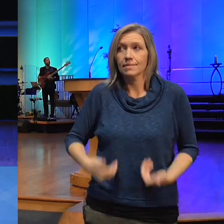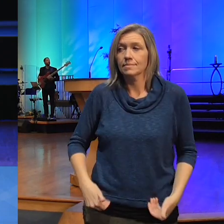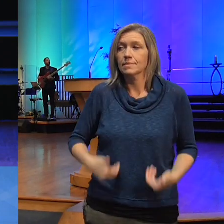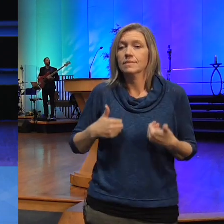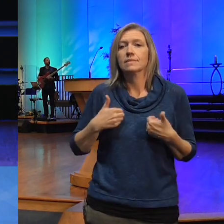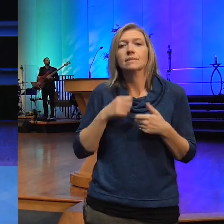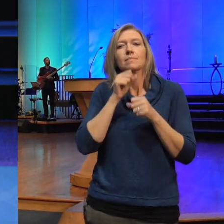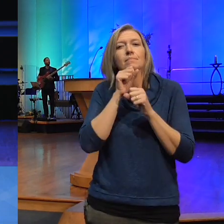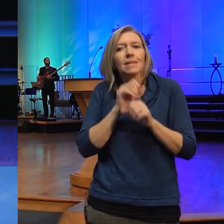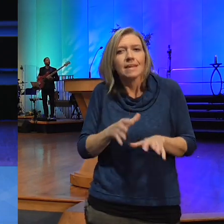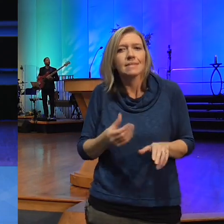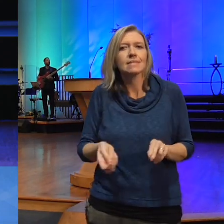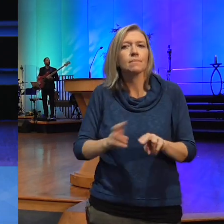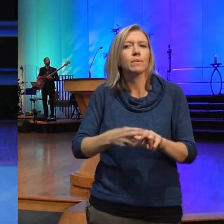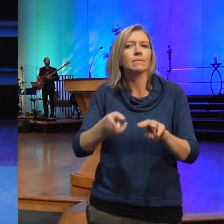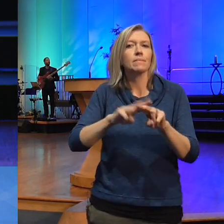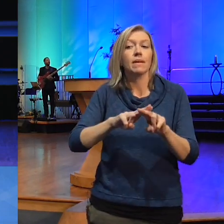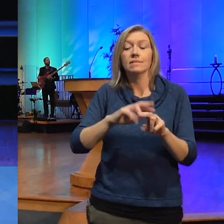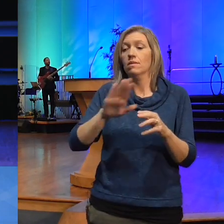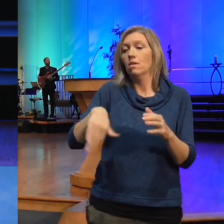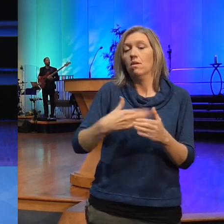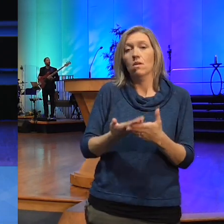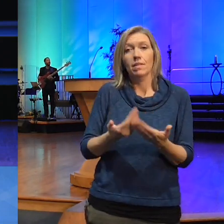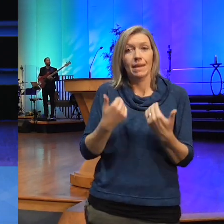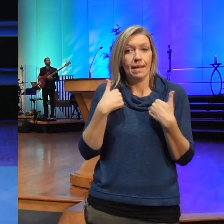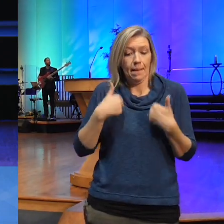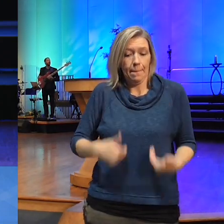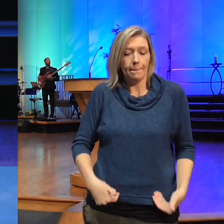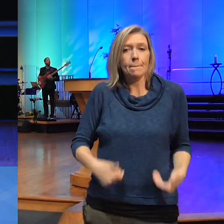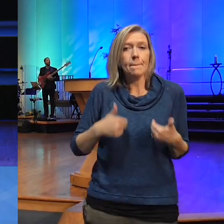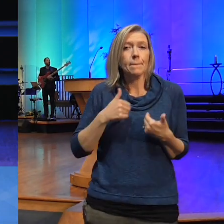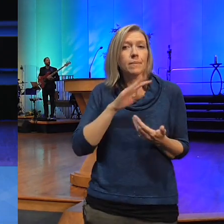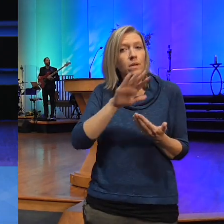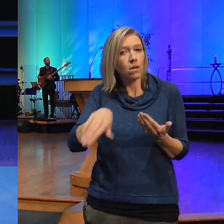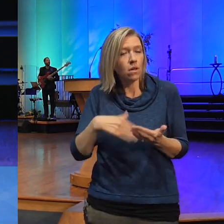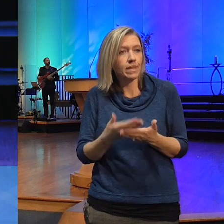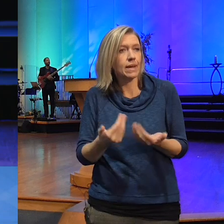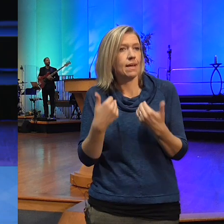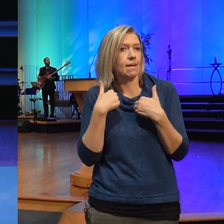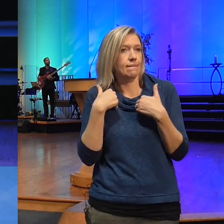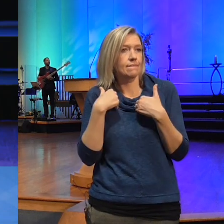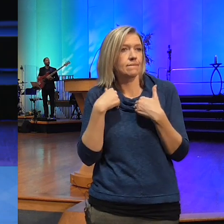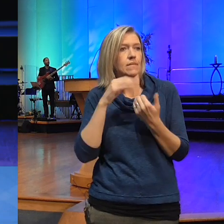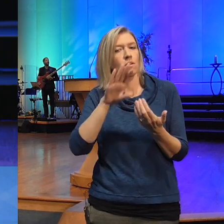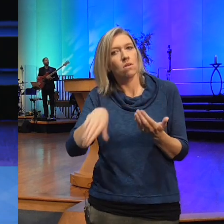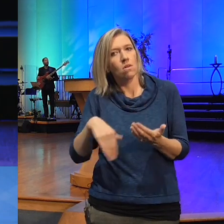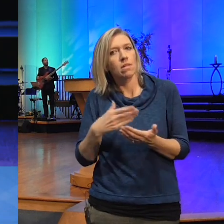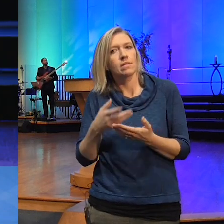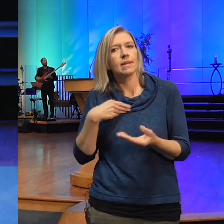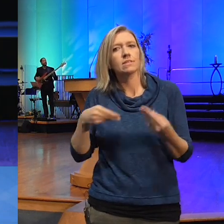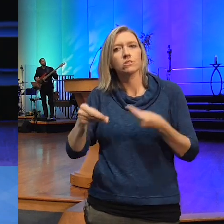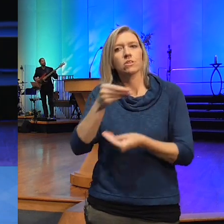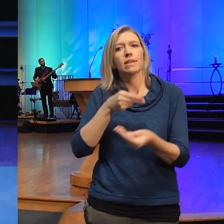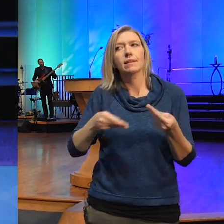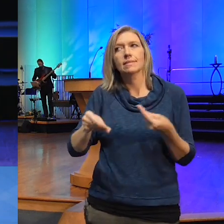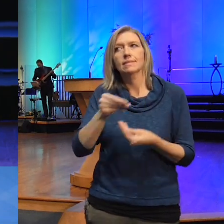and multiplies all that I am all that I have and all that I circulate and so it